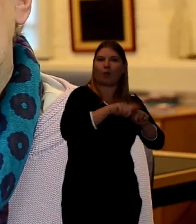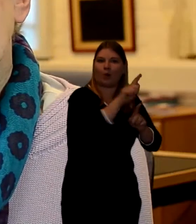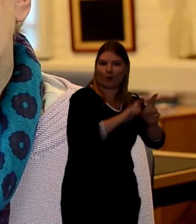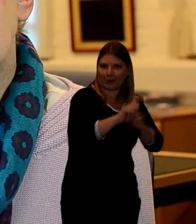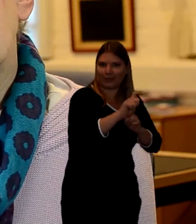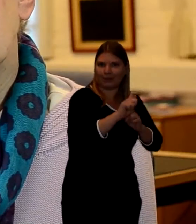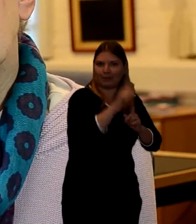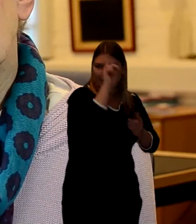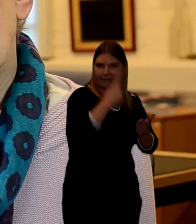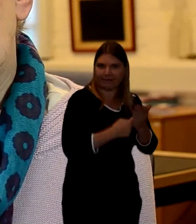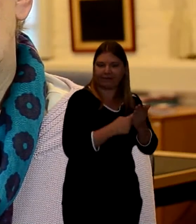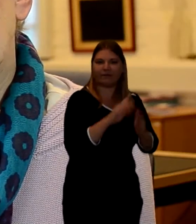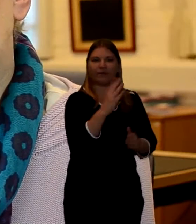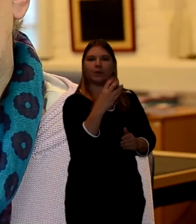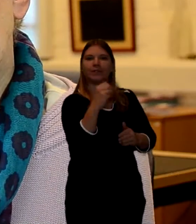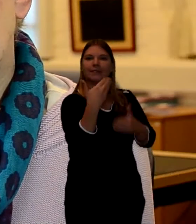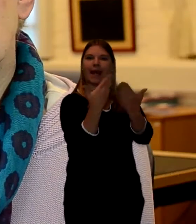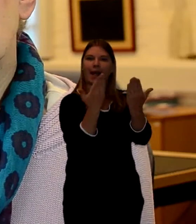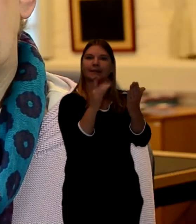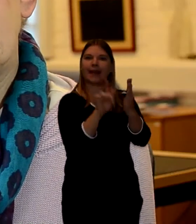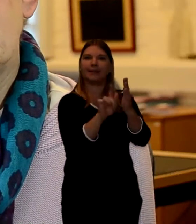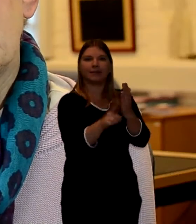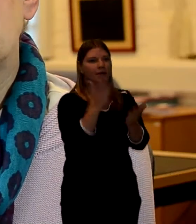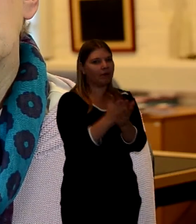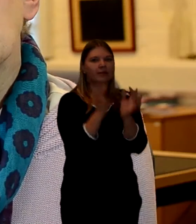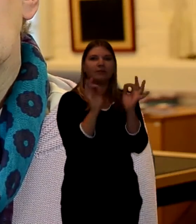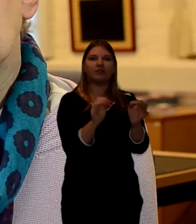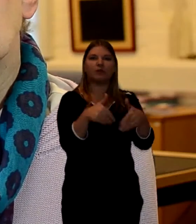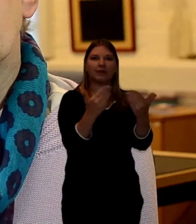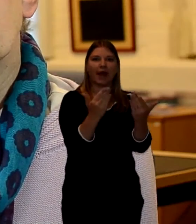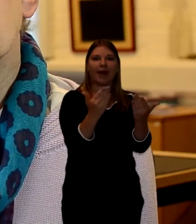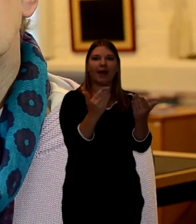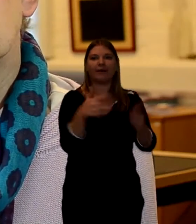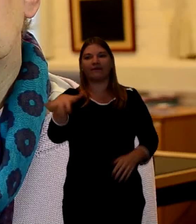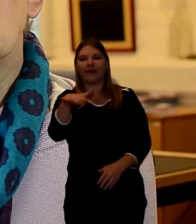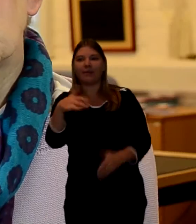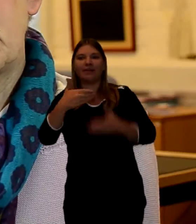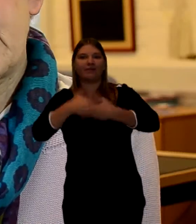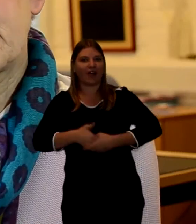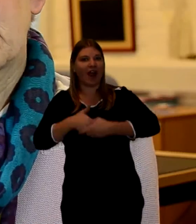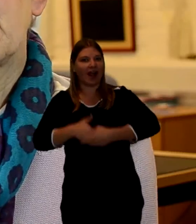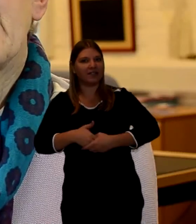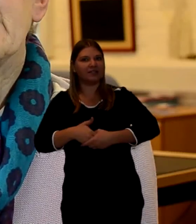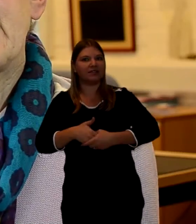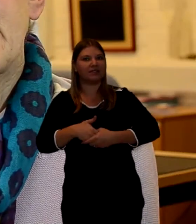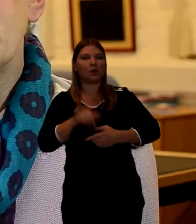and therefore very often the relatives will do good deeds on that day.